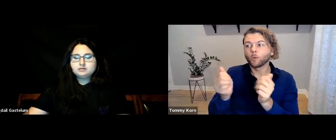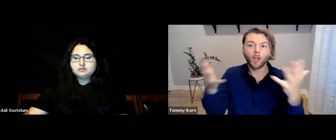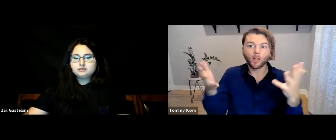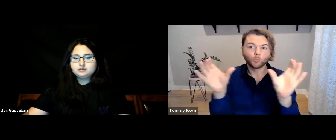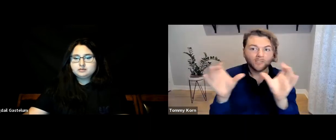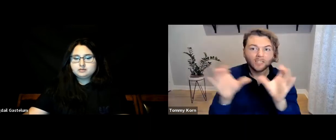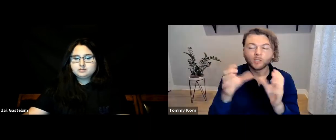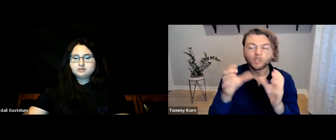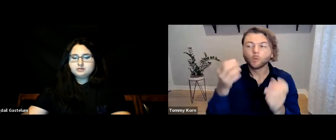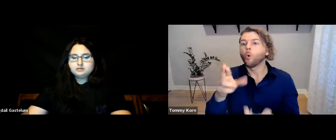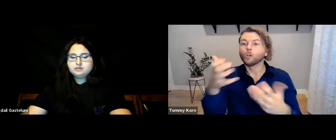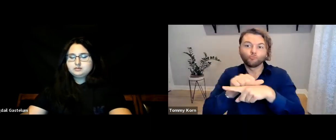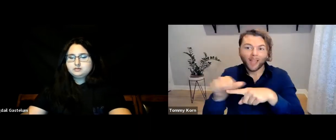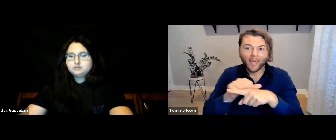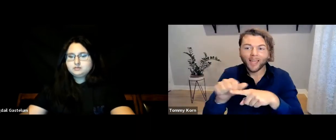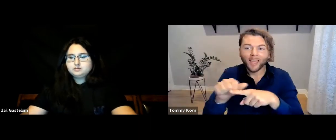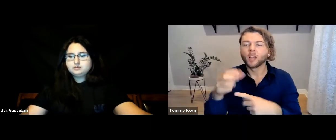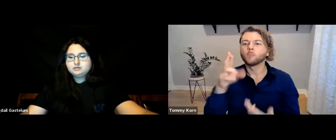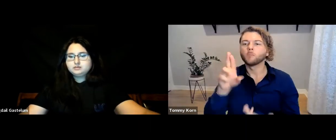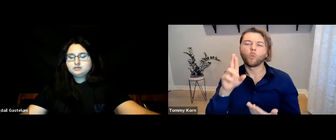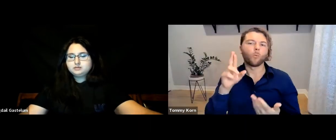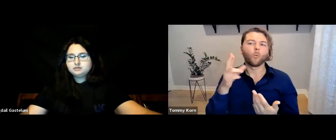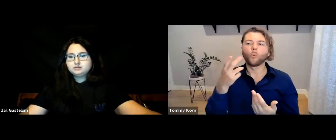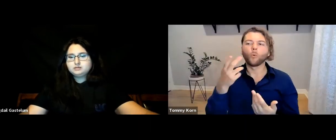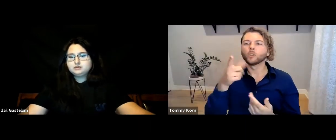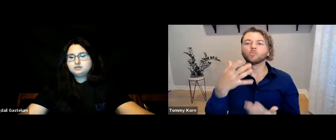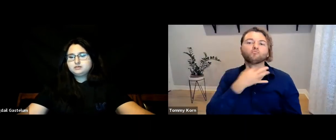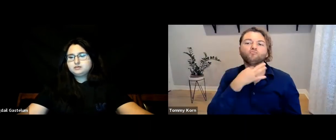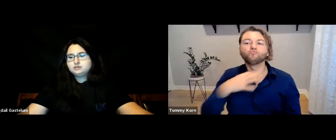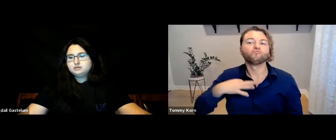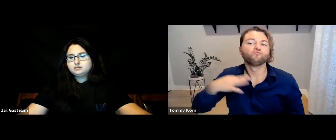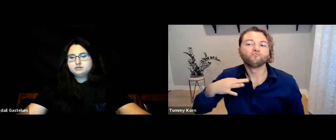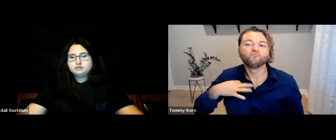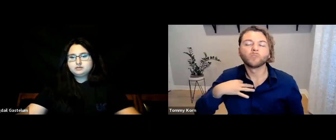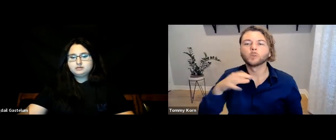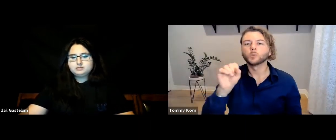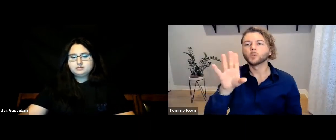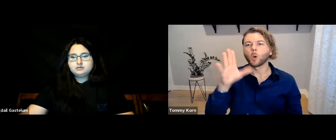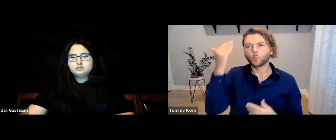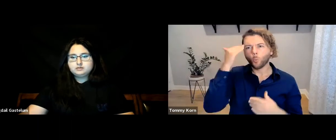without having certification or much training. Maybe you want to volunteer.